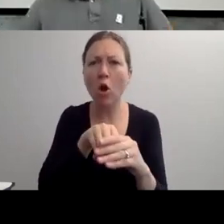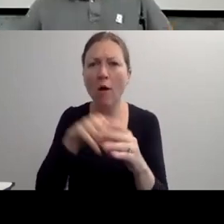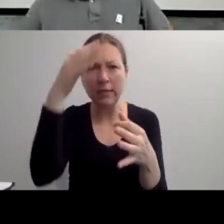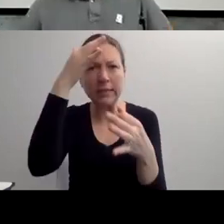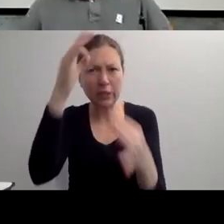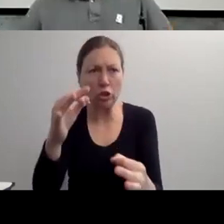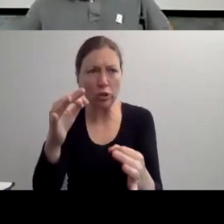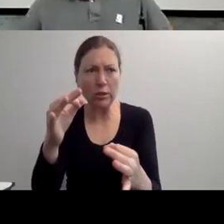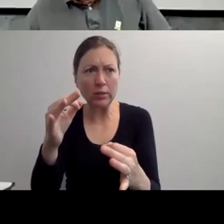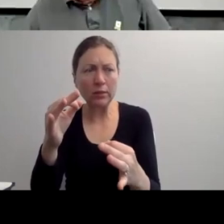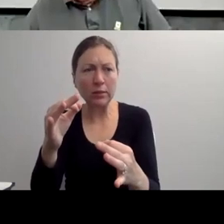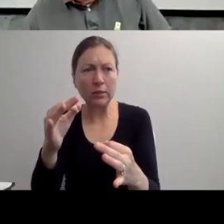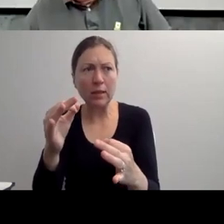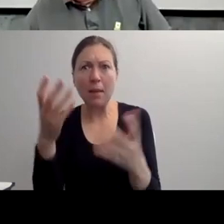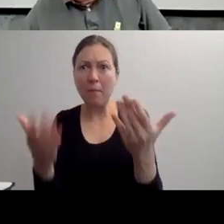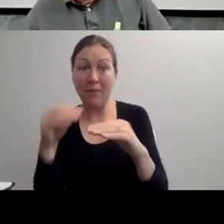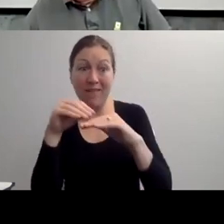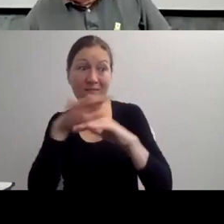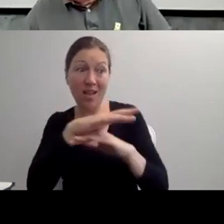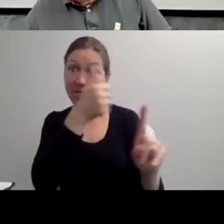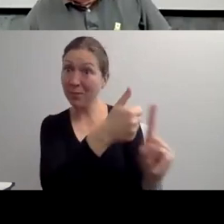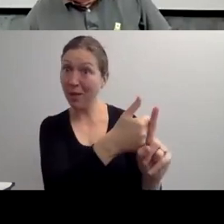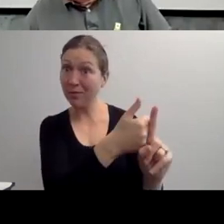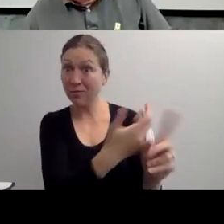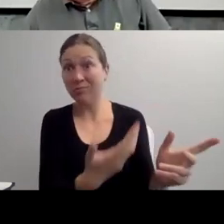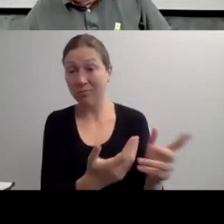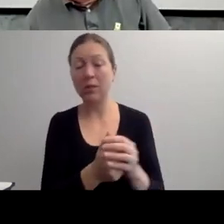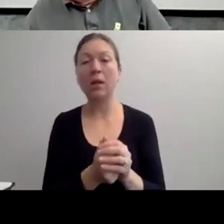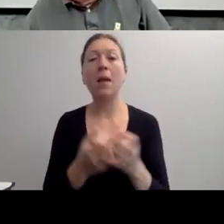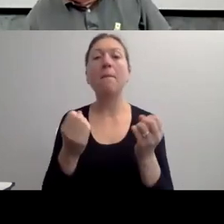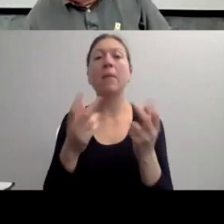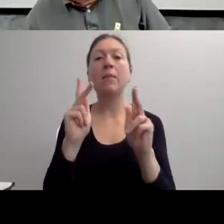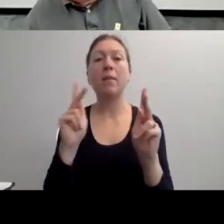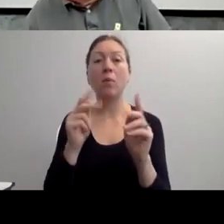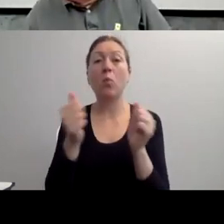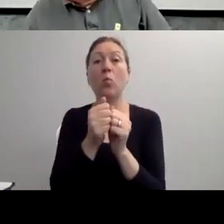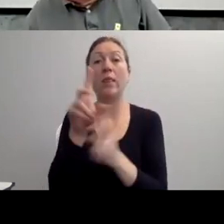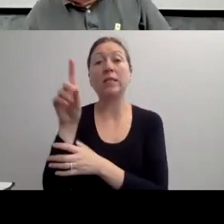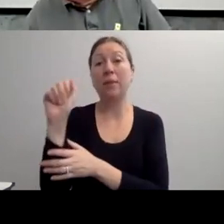AND THIS REFERS TO -- THIS IS ACTUALLY THE PHILOSOPHY THAT PEOPLE WITH DISABILITIES SHOULD